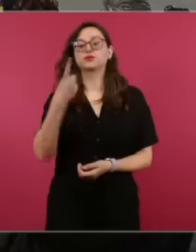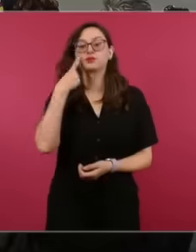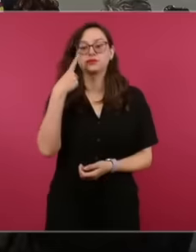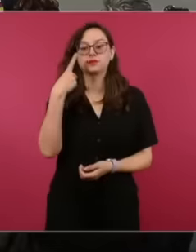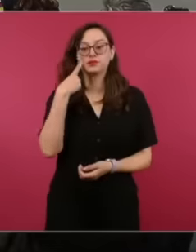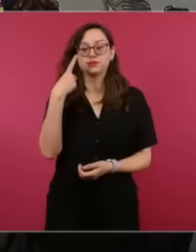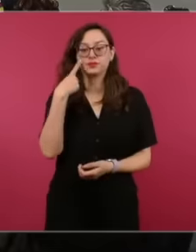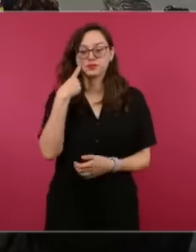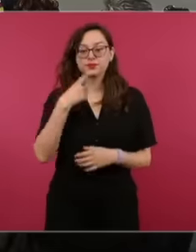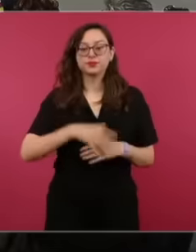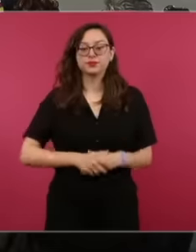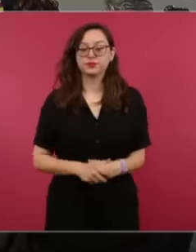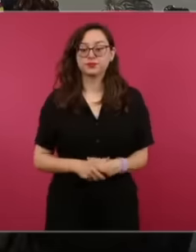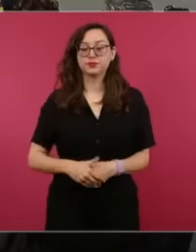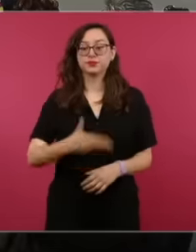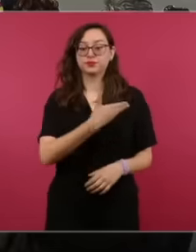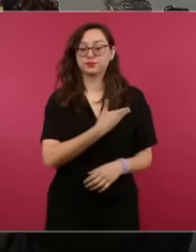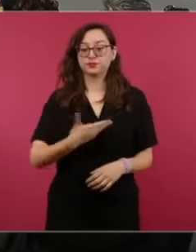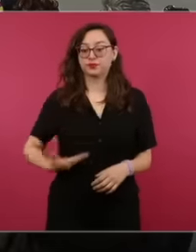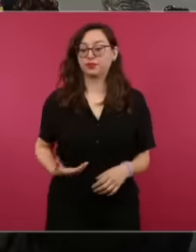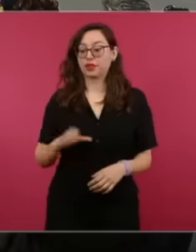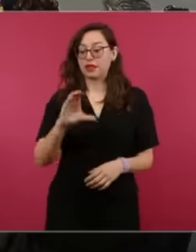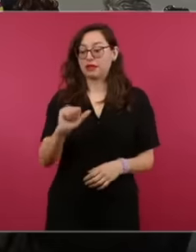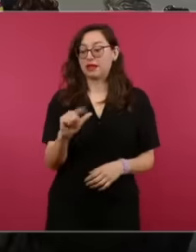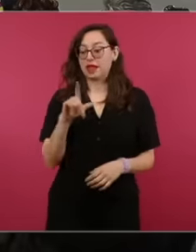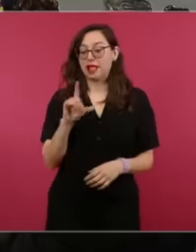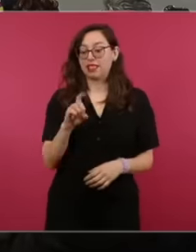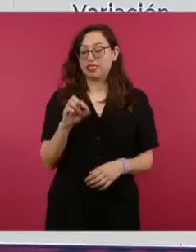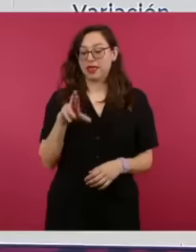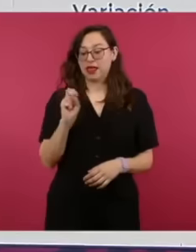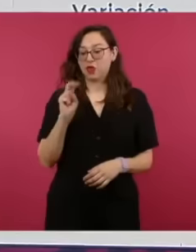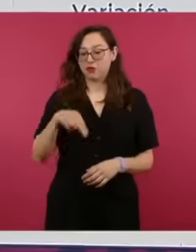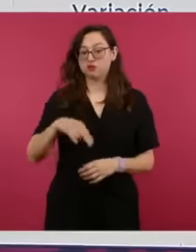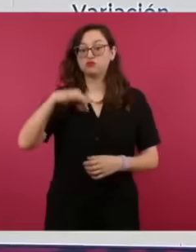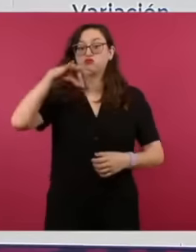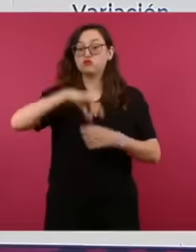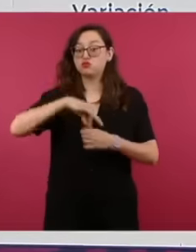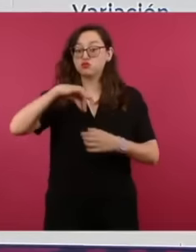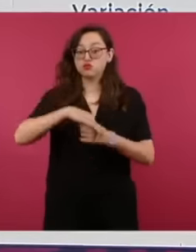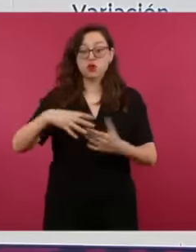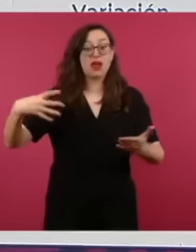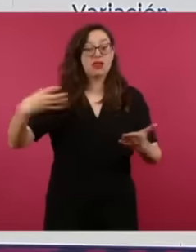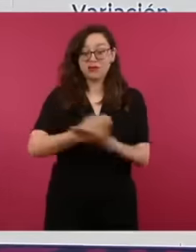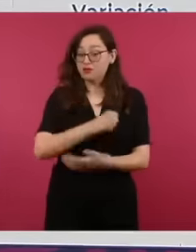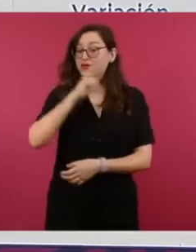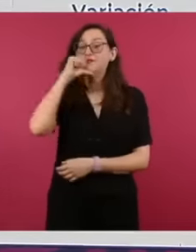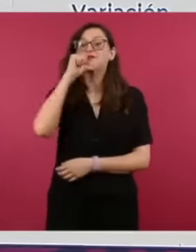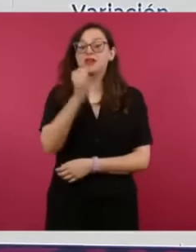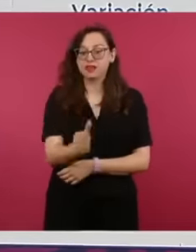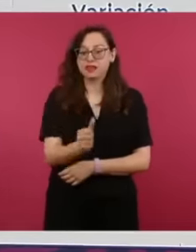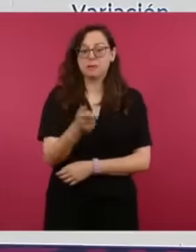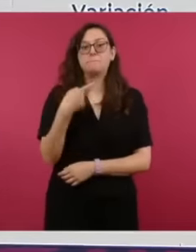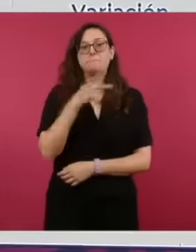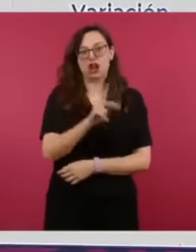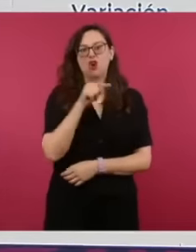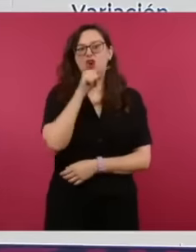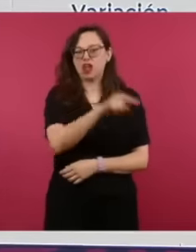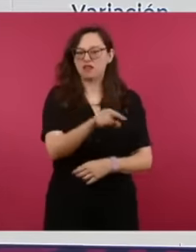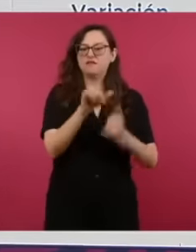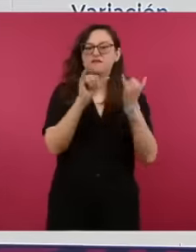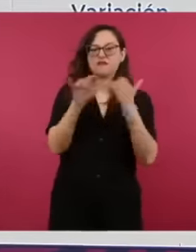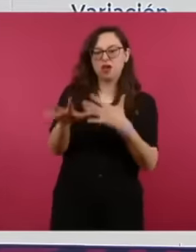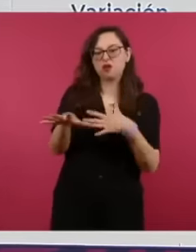win the election it was a fraud and there were practically not many homicides